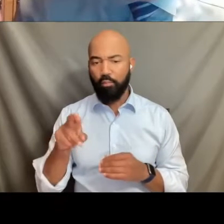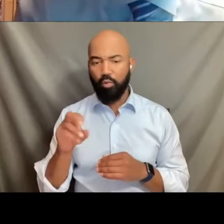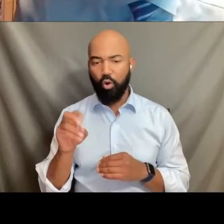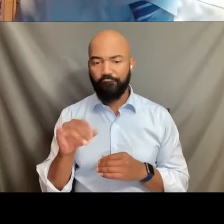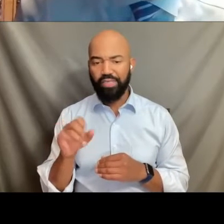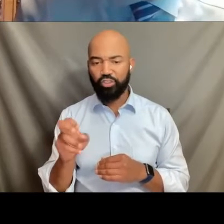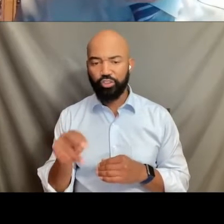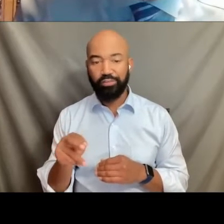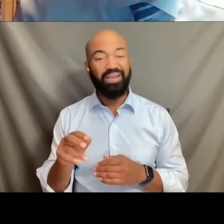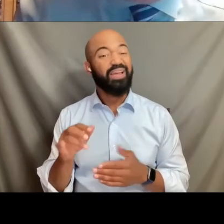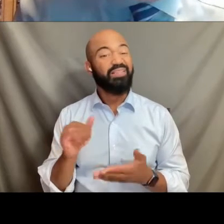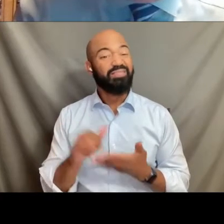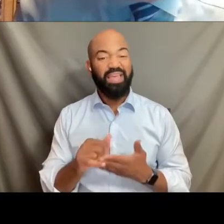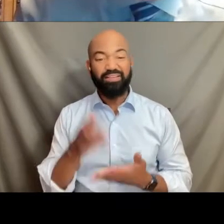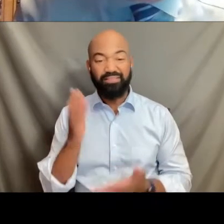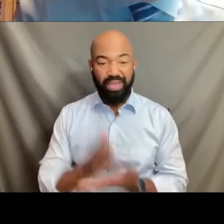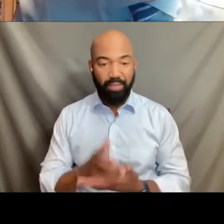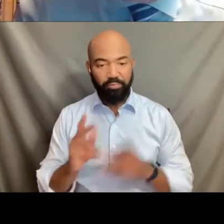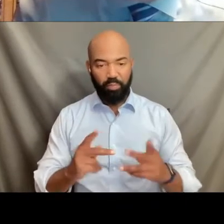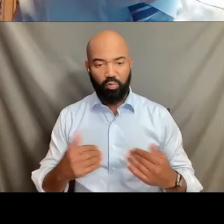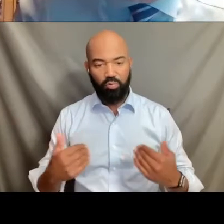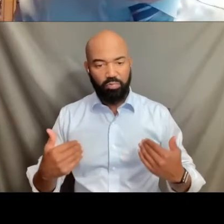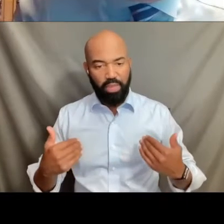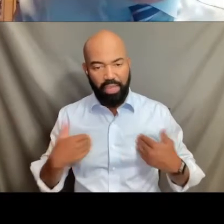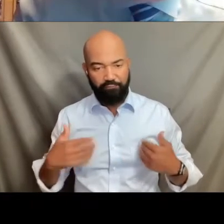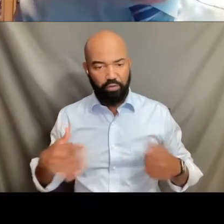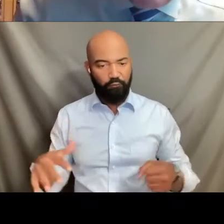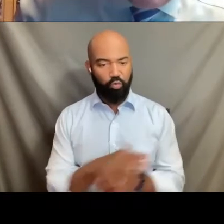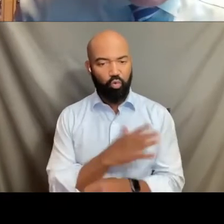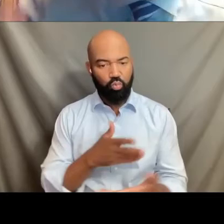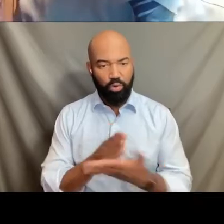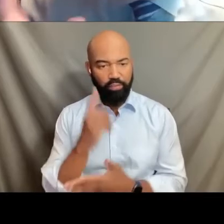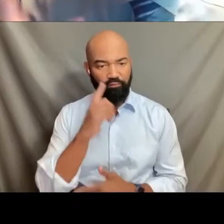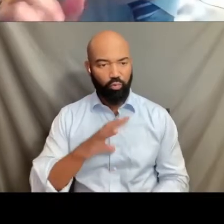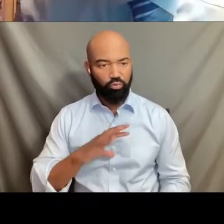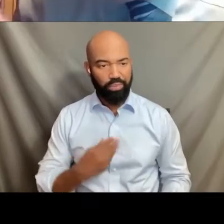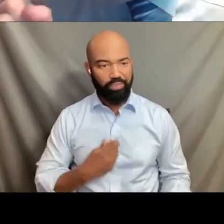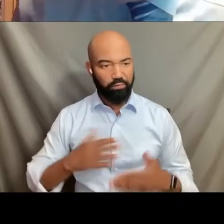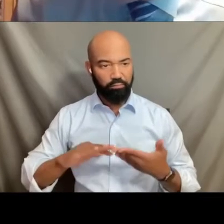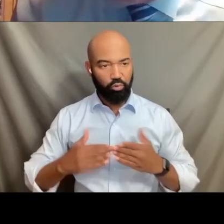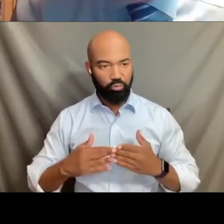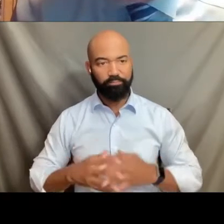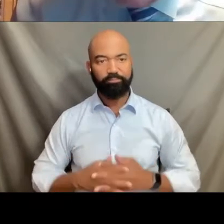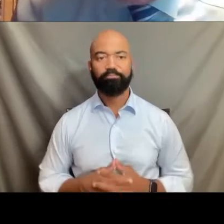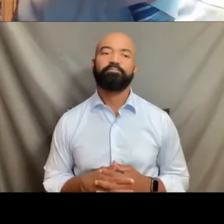the full exercise of rights by our transgender community. Let's talk a little bit about some history once again.